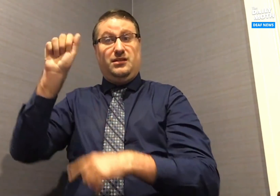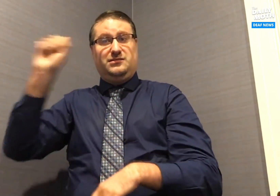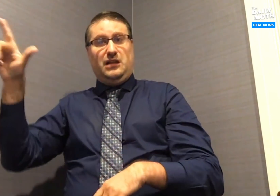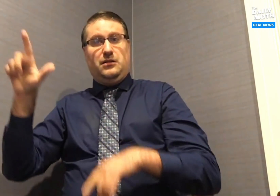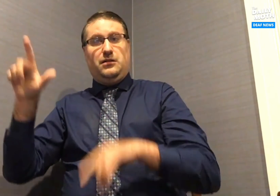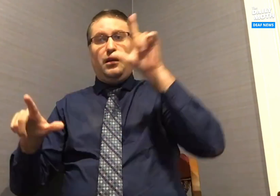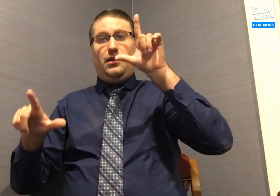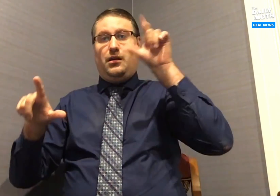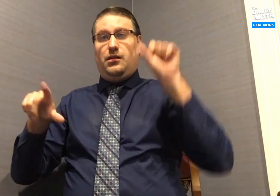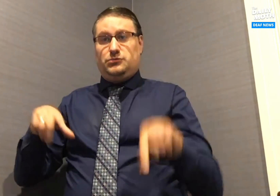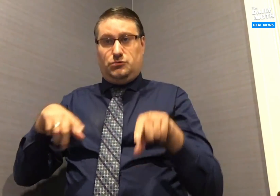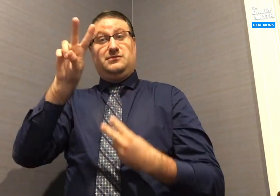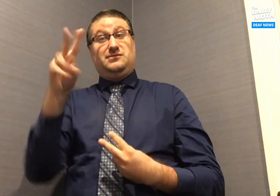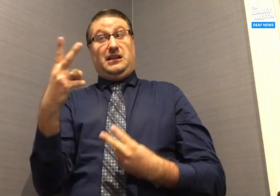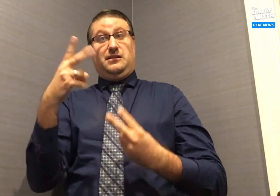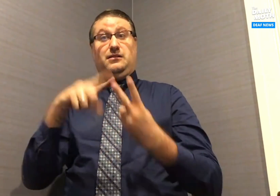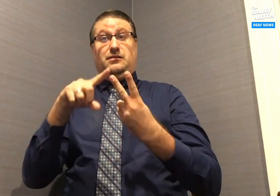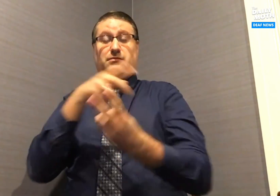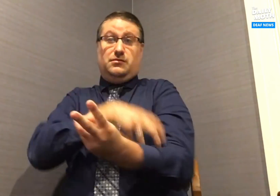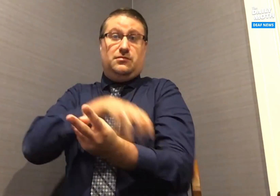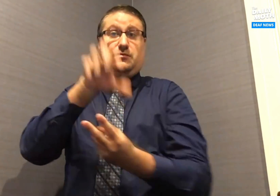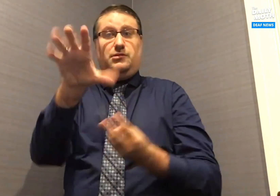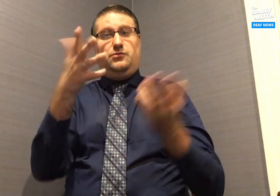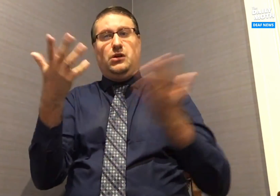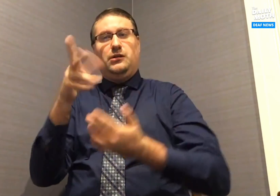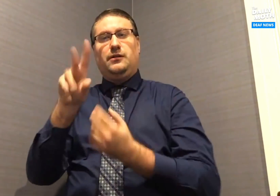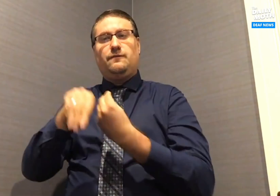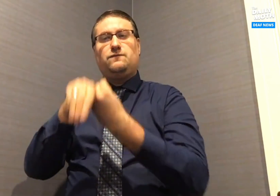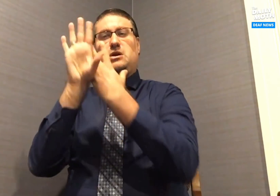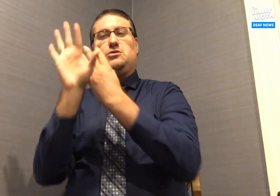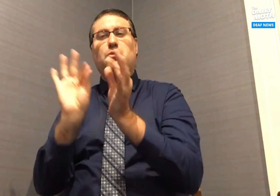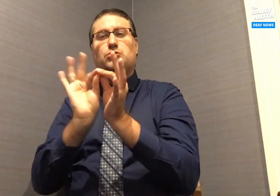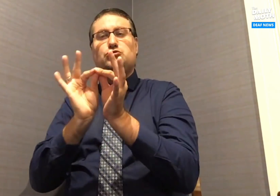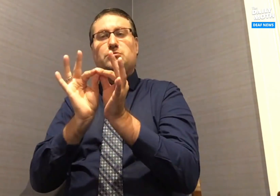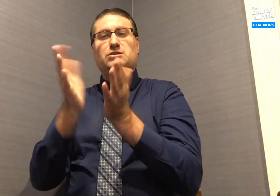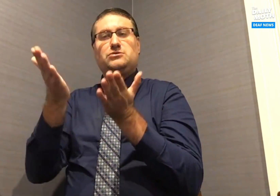for ASL and LSQ. Secondly, it would enable video interpreting